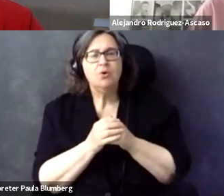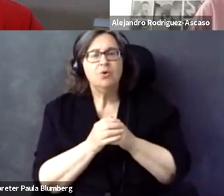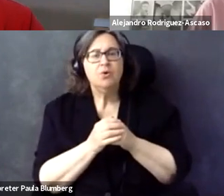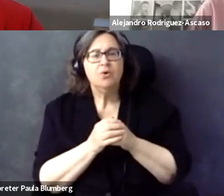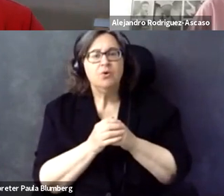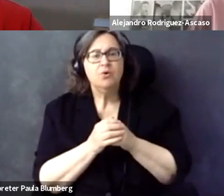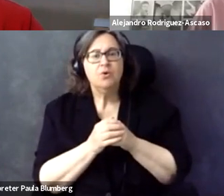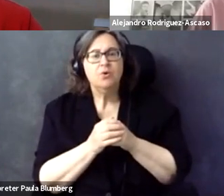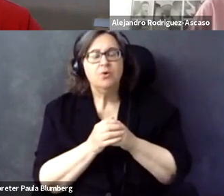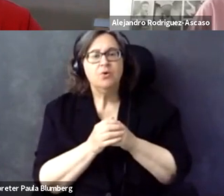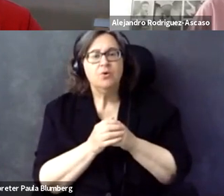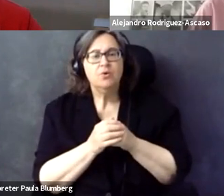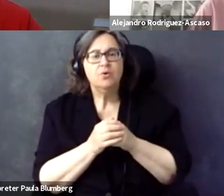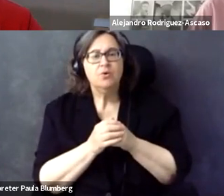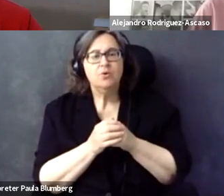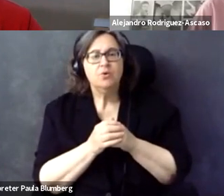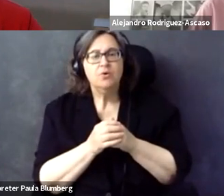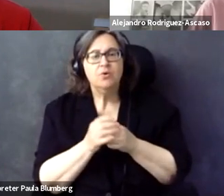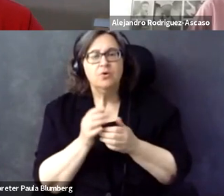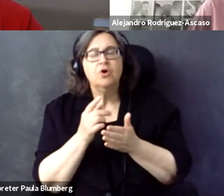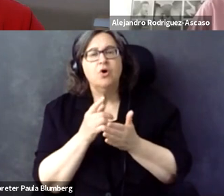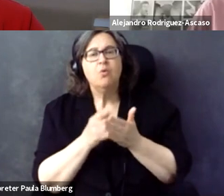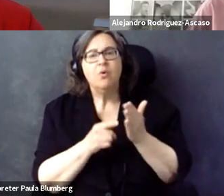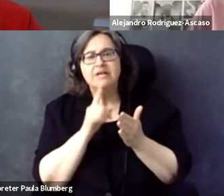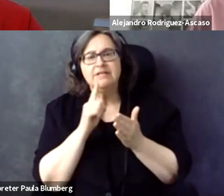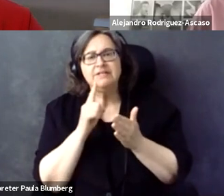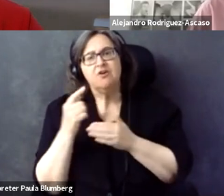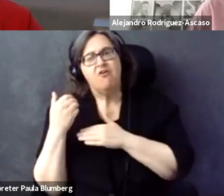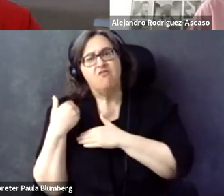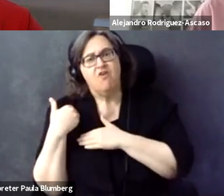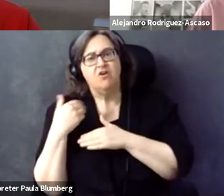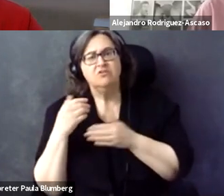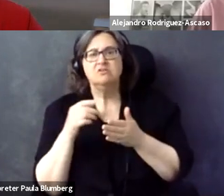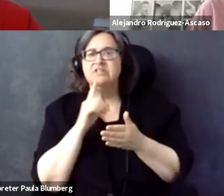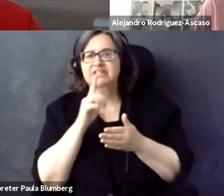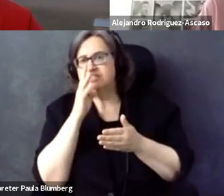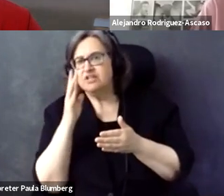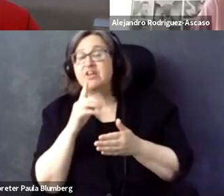so on. But there are things in the requirements. What is --